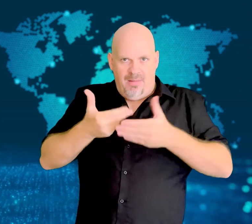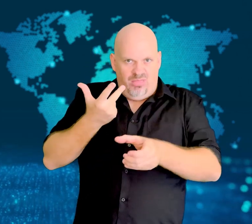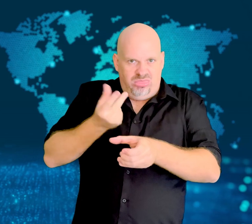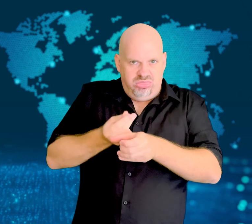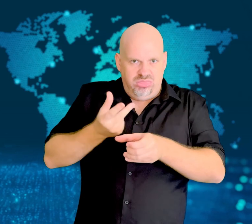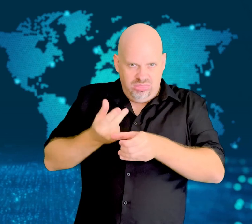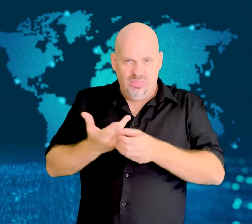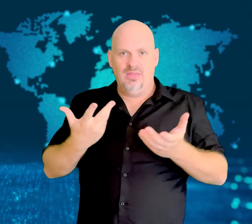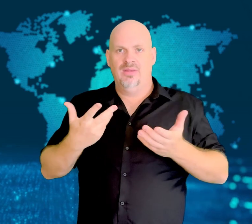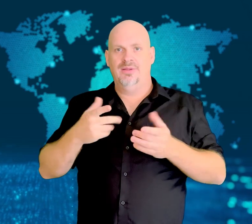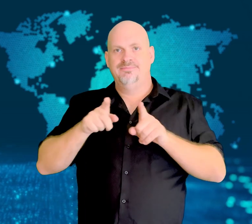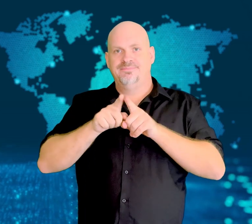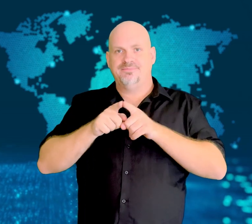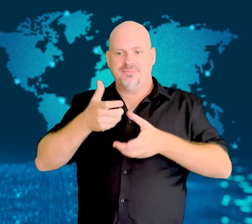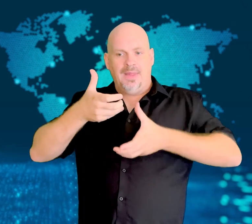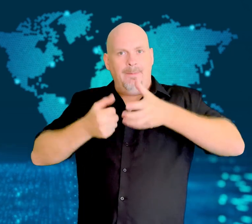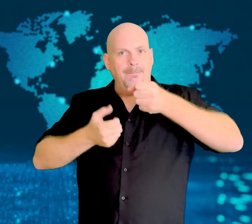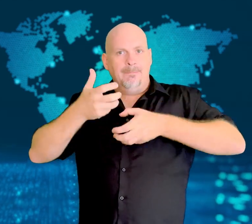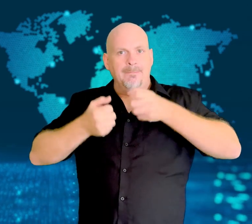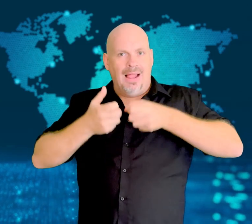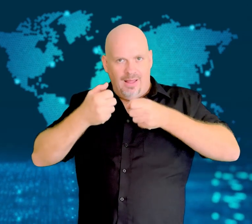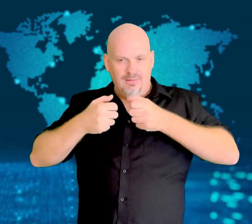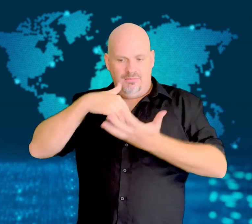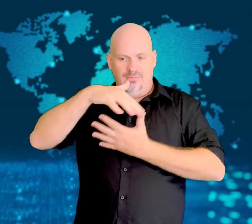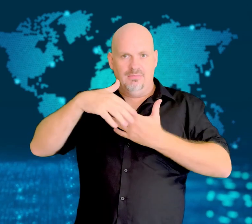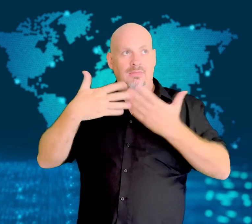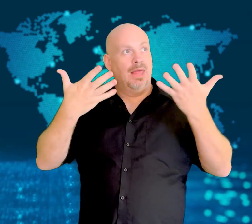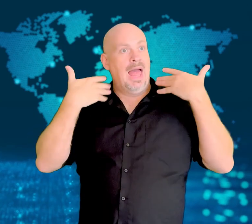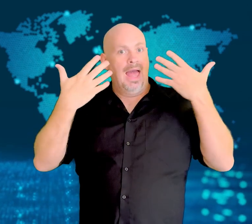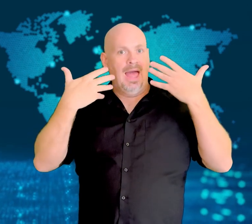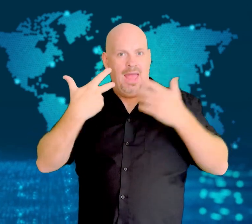Five boys and two girls were killed.